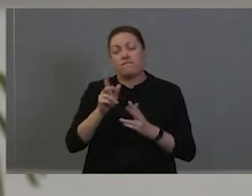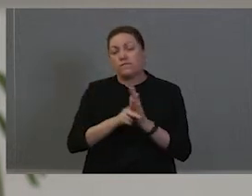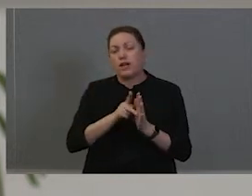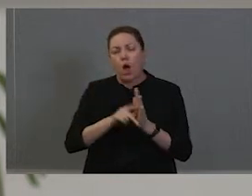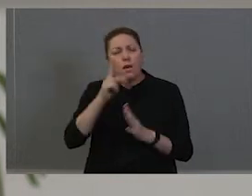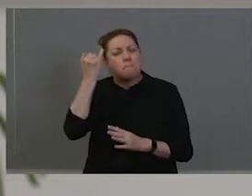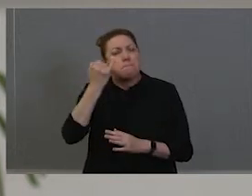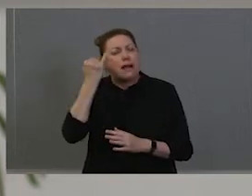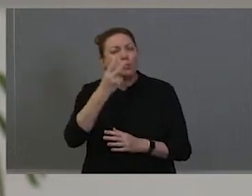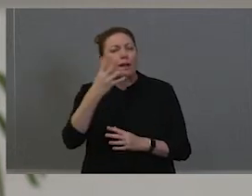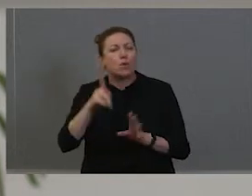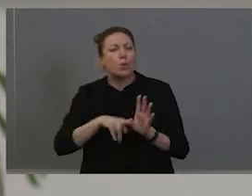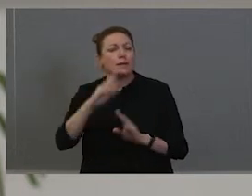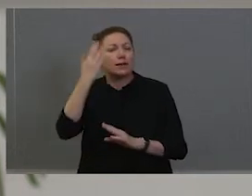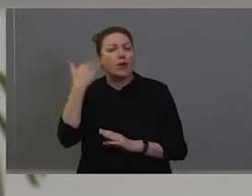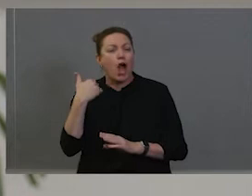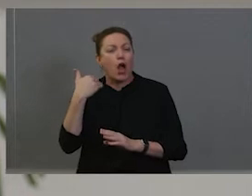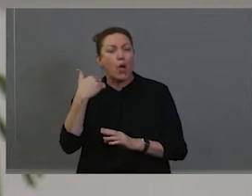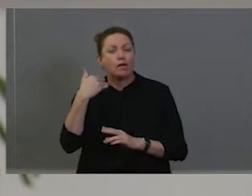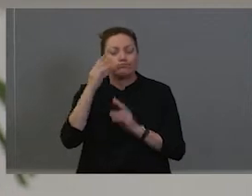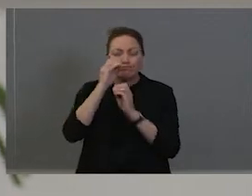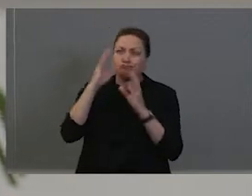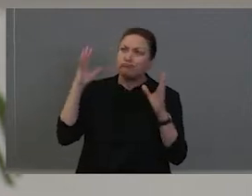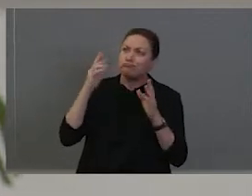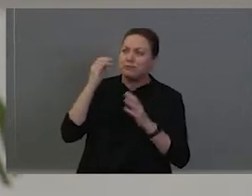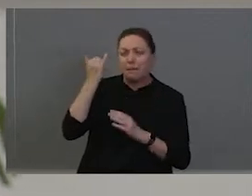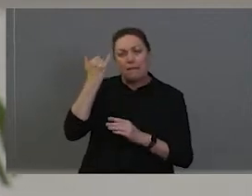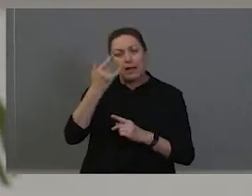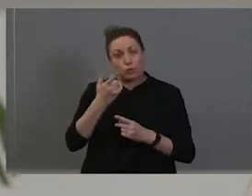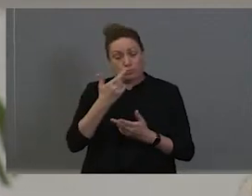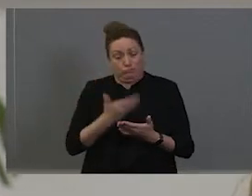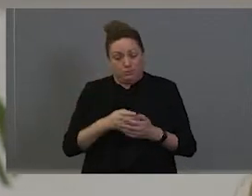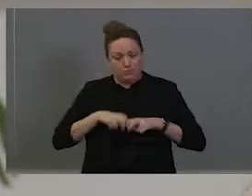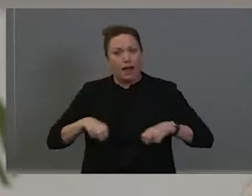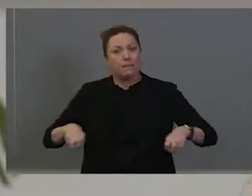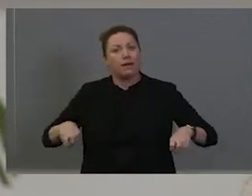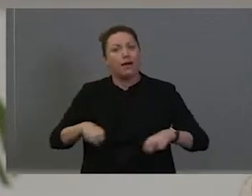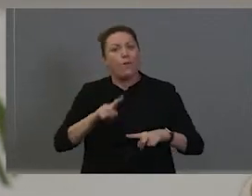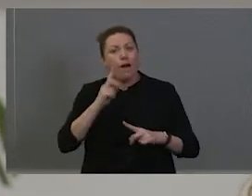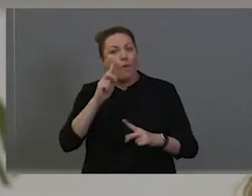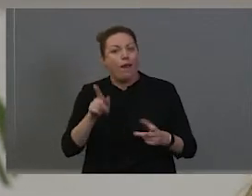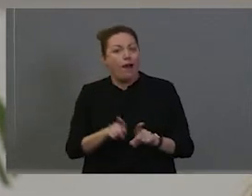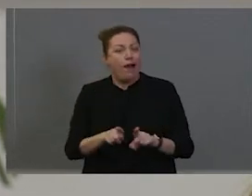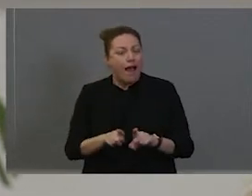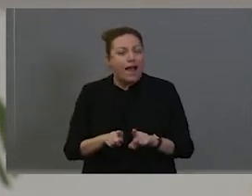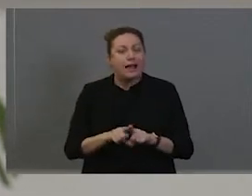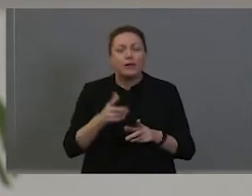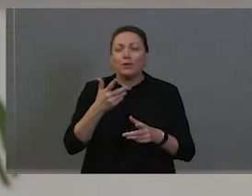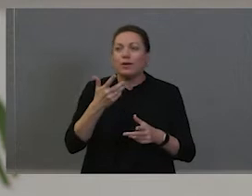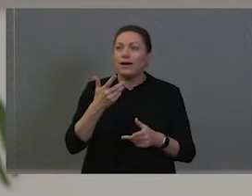ago. Just imagine you're a participant at that table. Just imagine what it would be like to have that